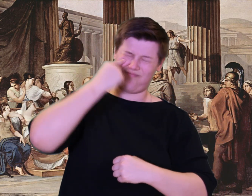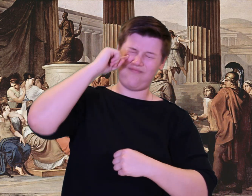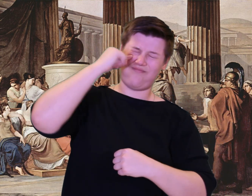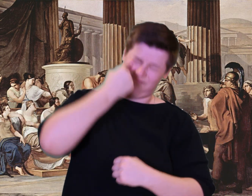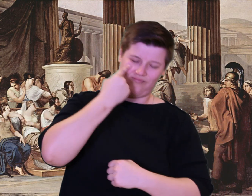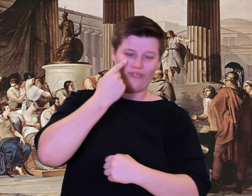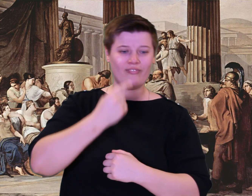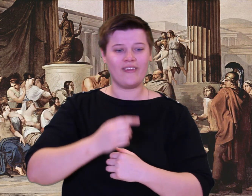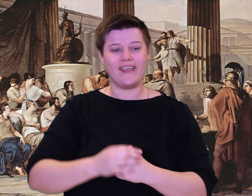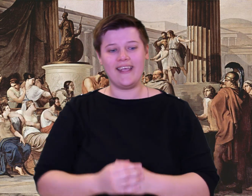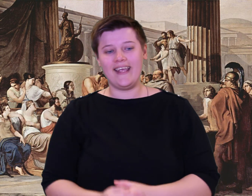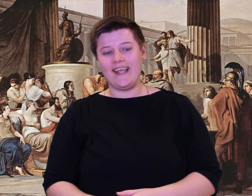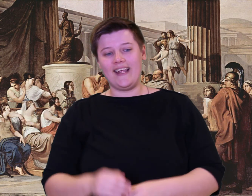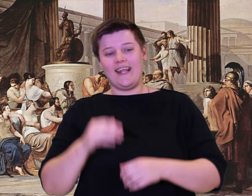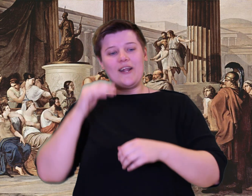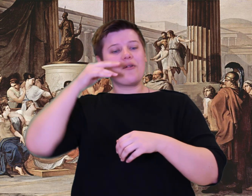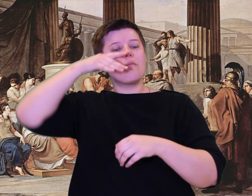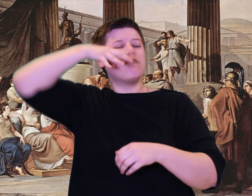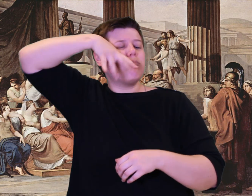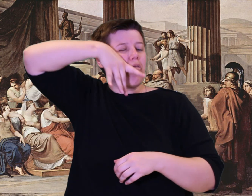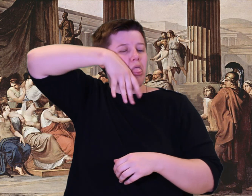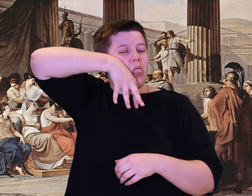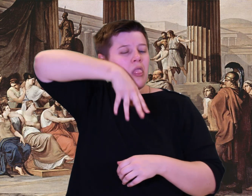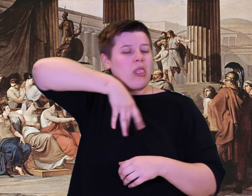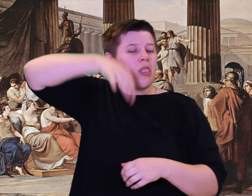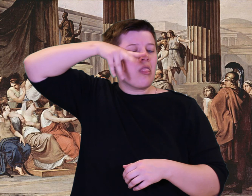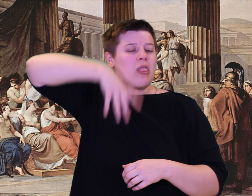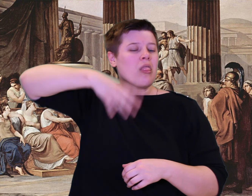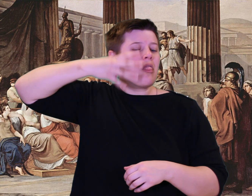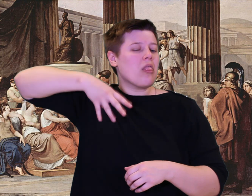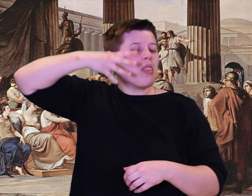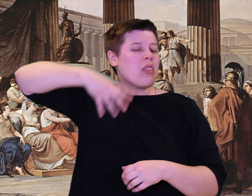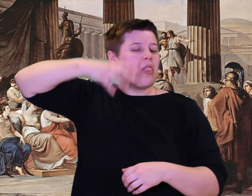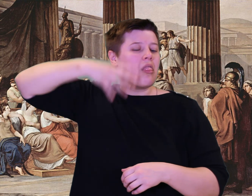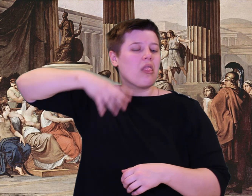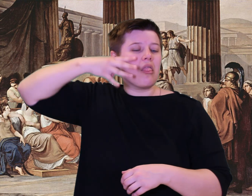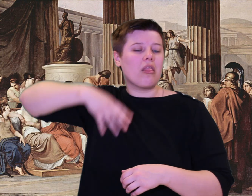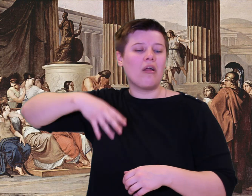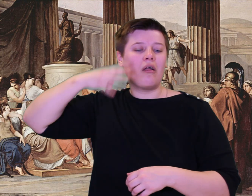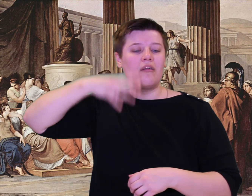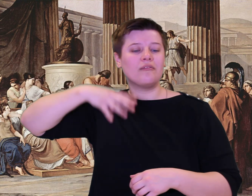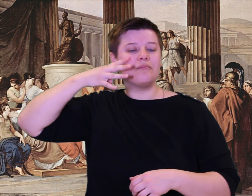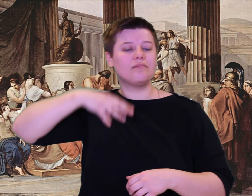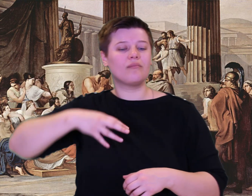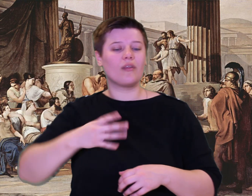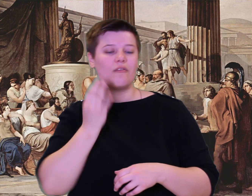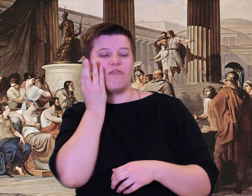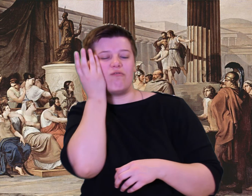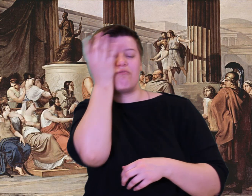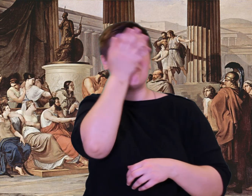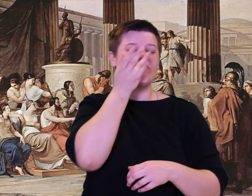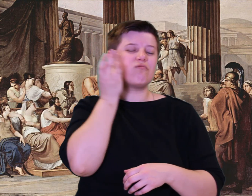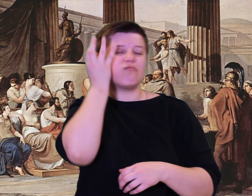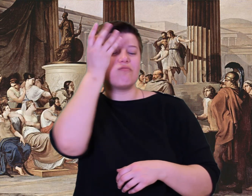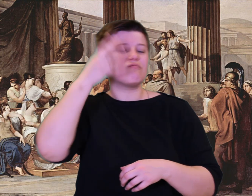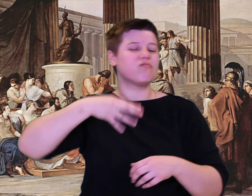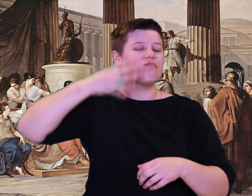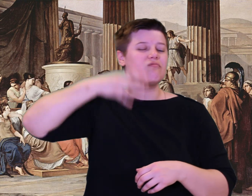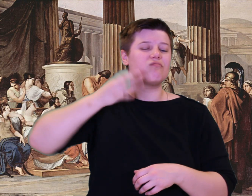They took the olive spear, its tip all sharp and shoved it in his eye. I leaned